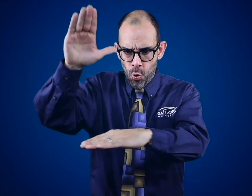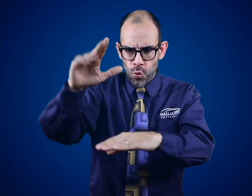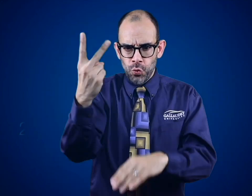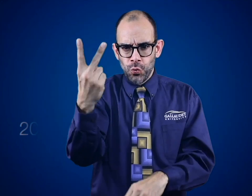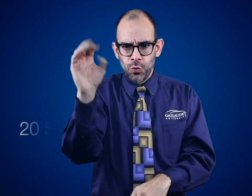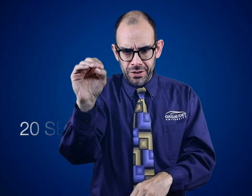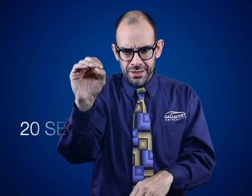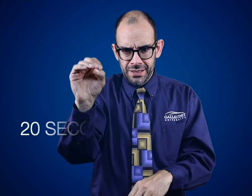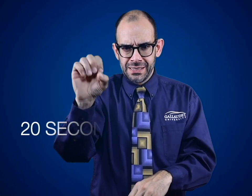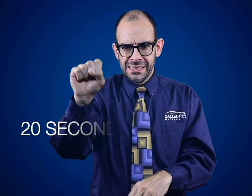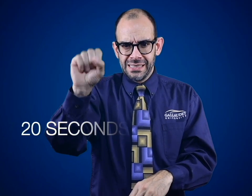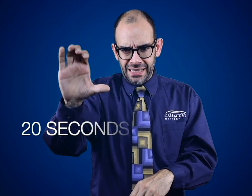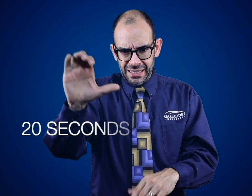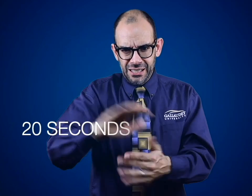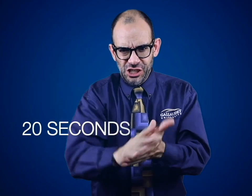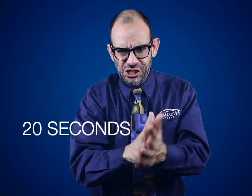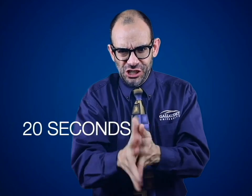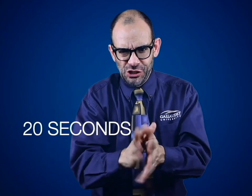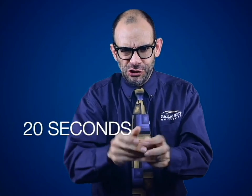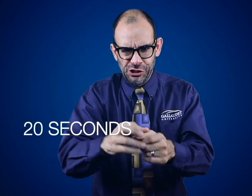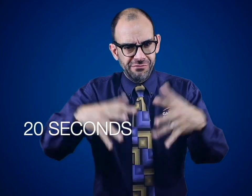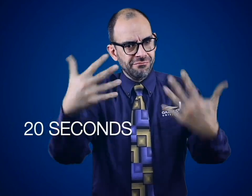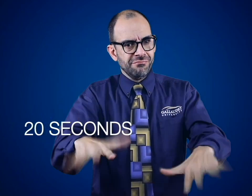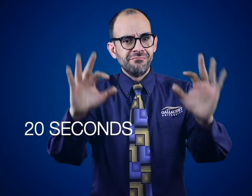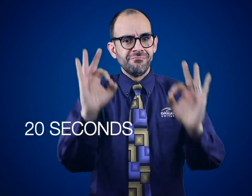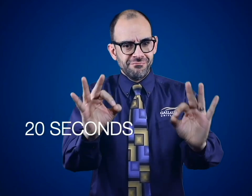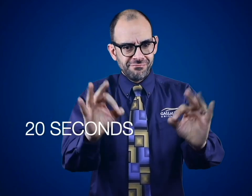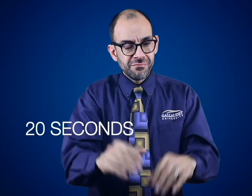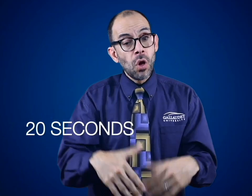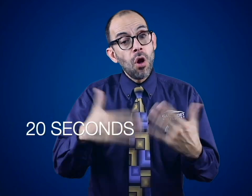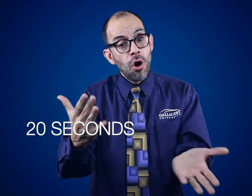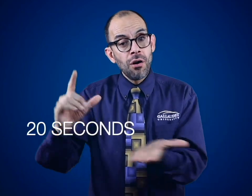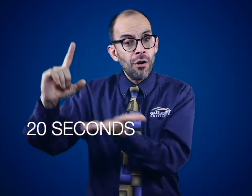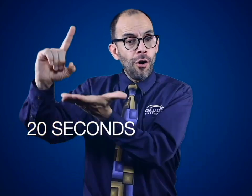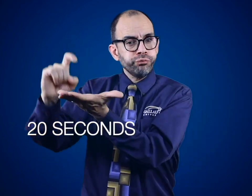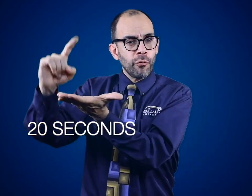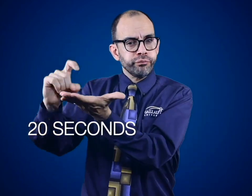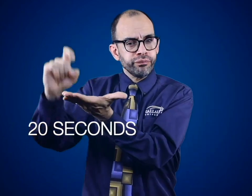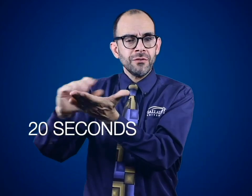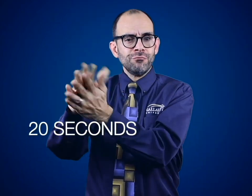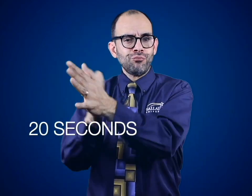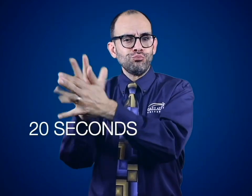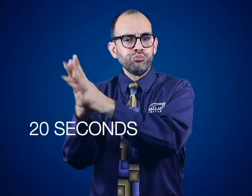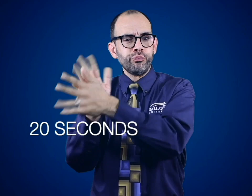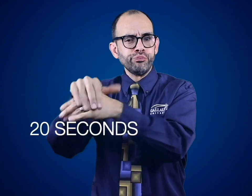20 seconds or more! It is also helpful to use hand sanitizer,